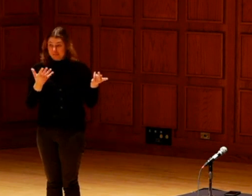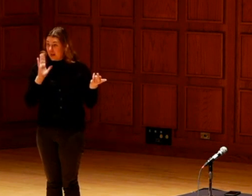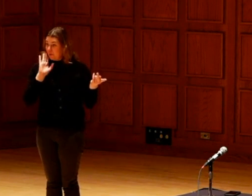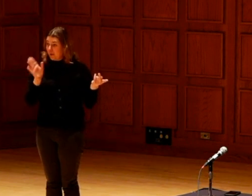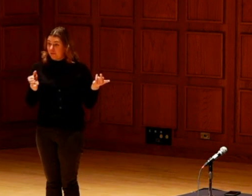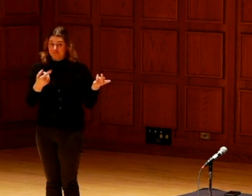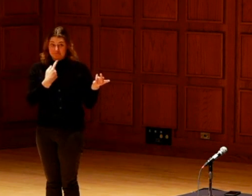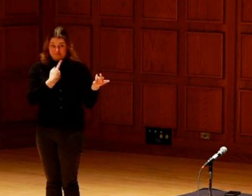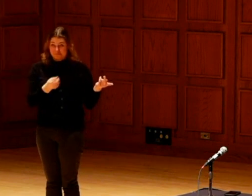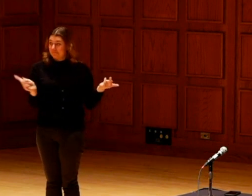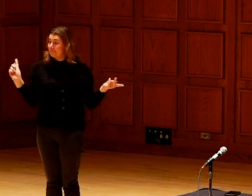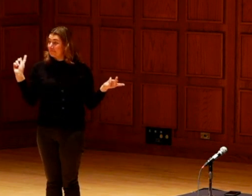And then Jessica and Robert will discuss.